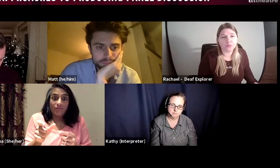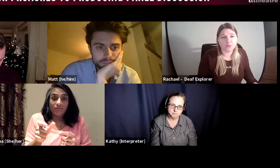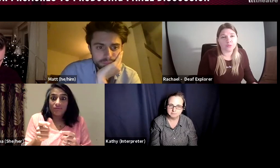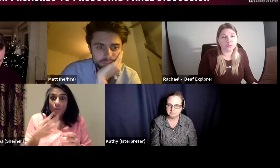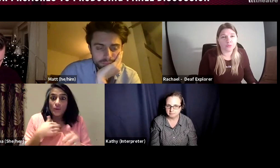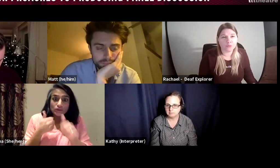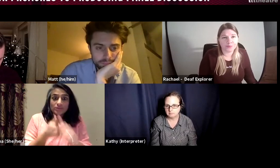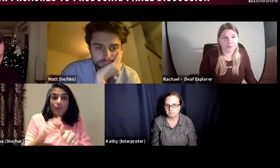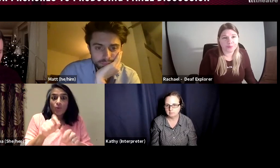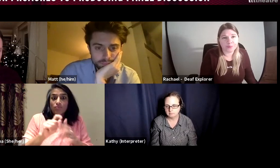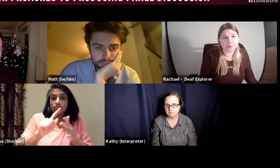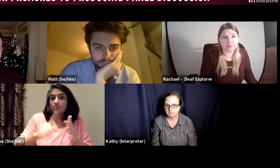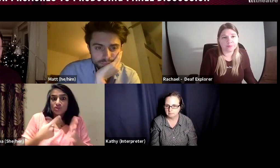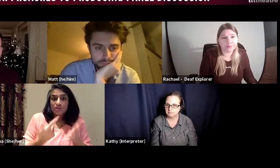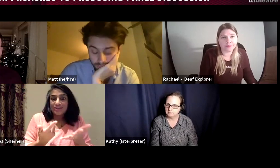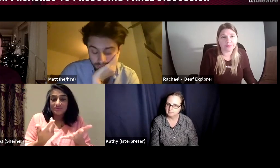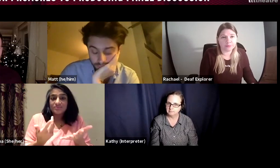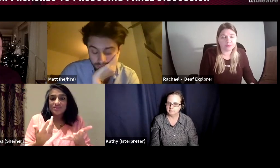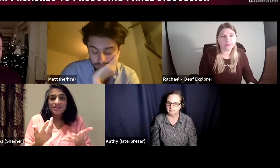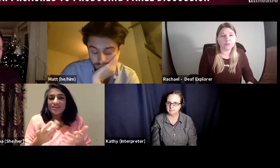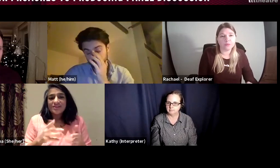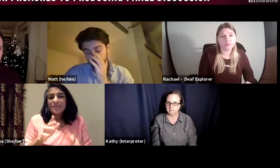you will find somebody who wants to support your project.